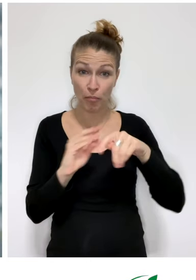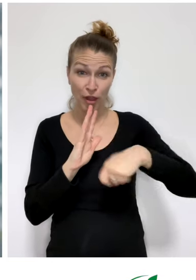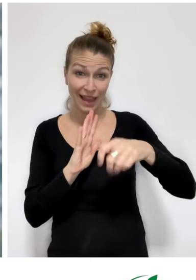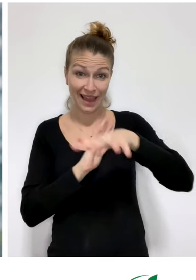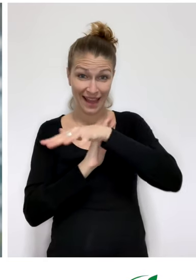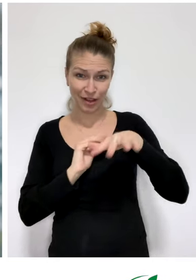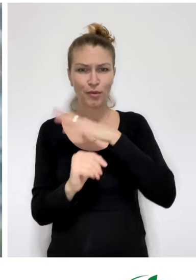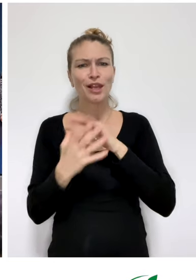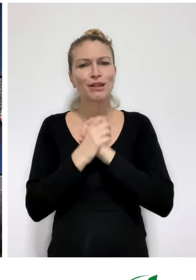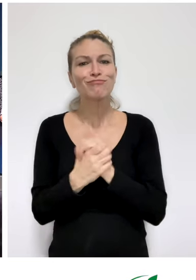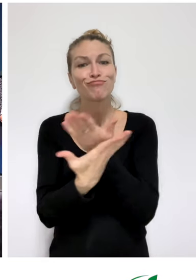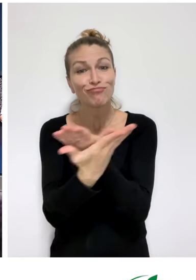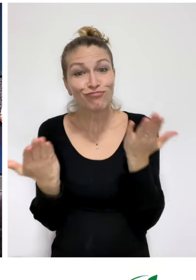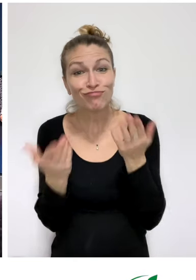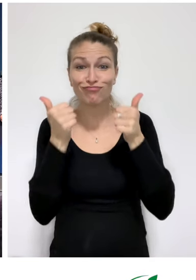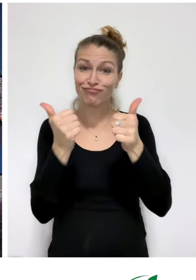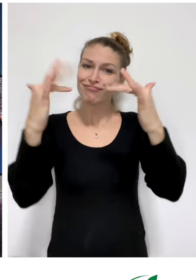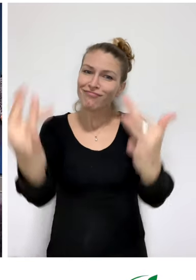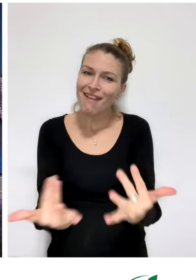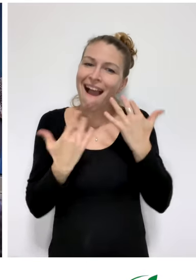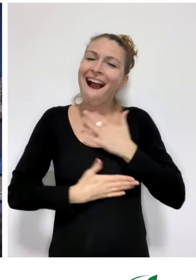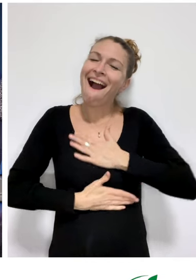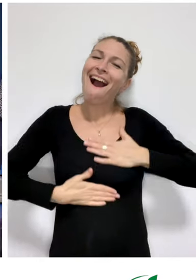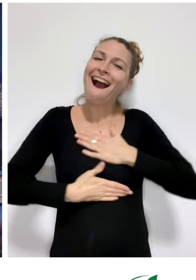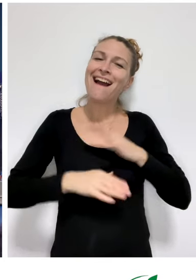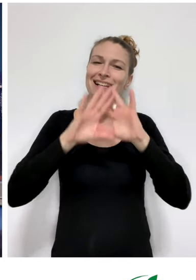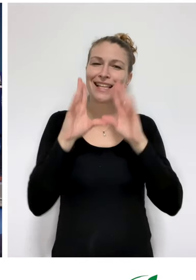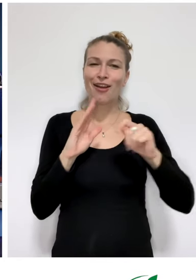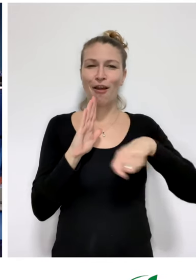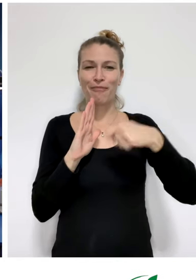The Zero Project team wishes you an inspiring and enjoyable Zero Project Conference.